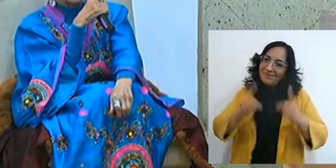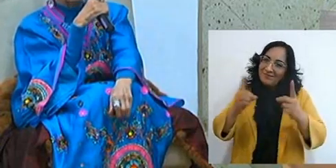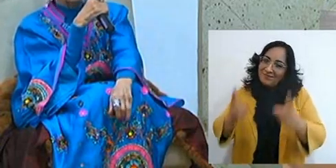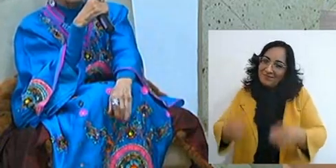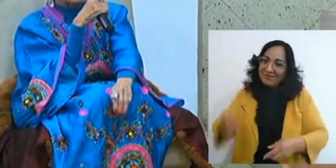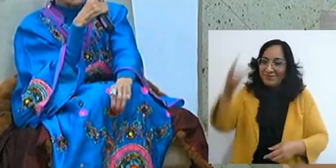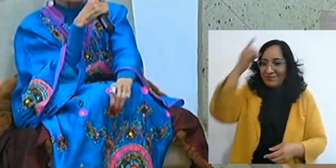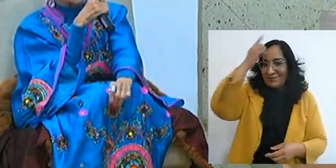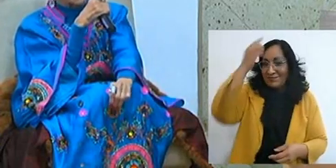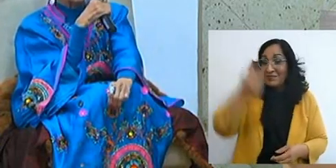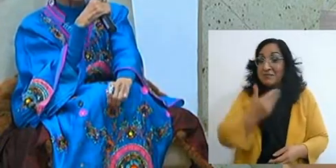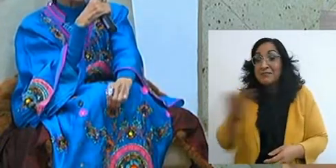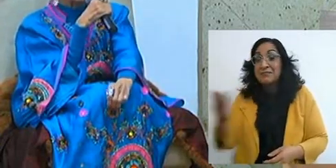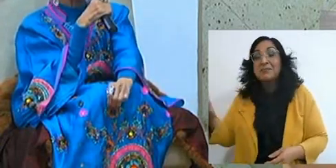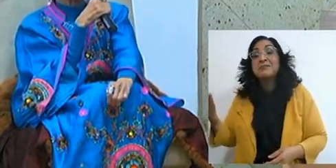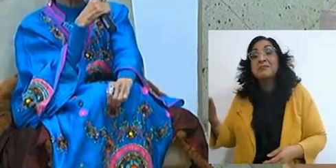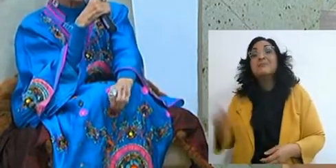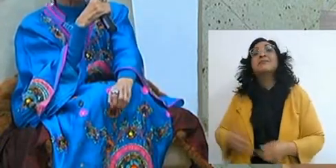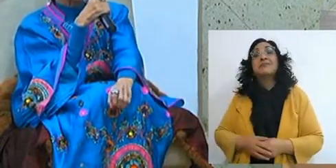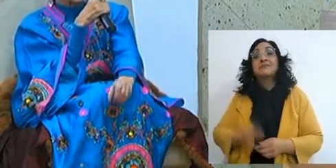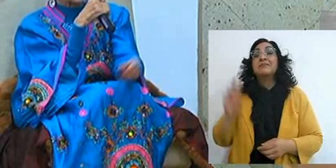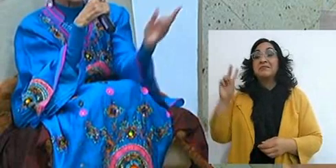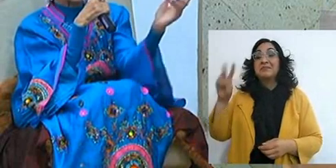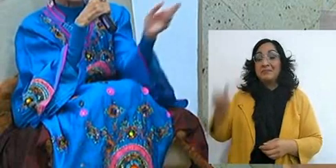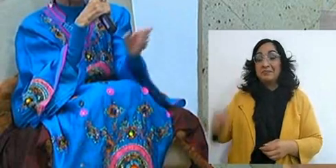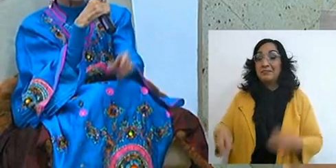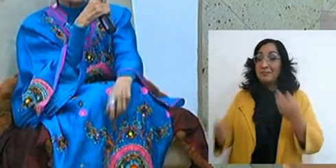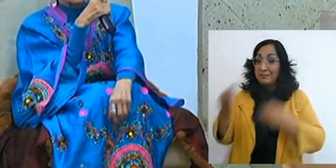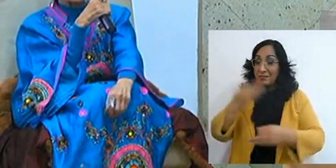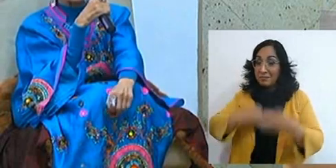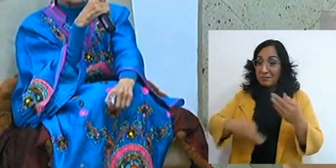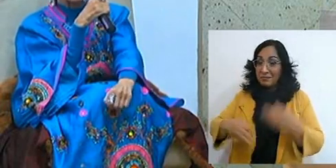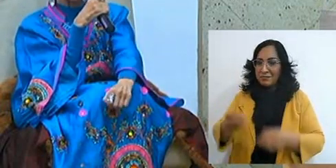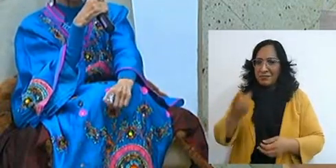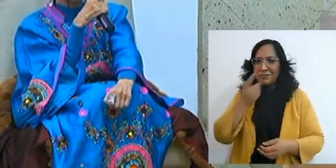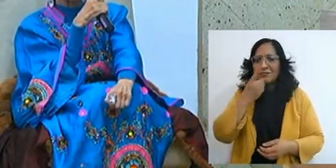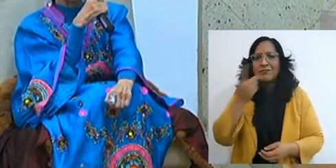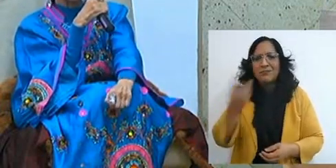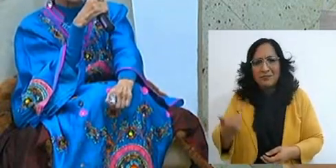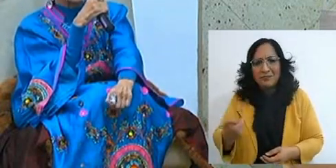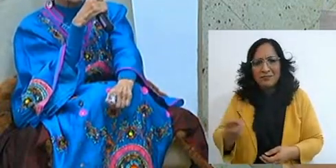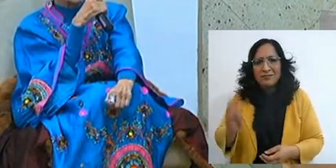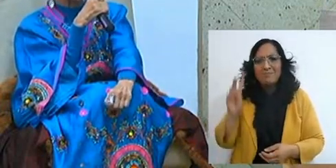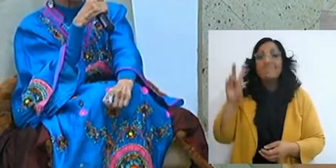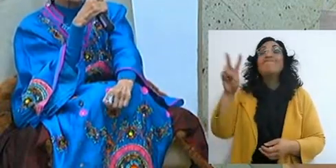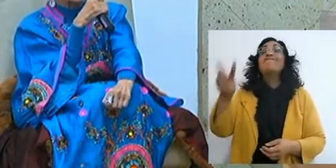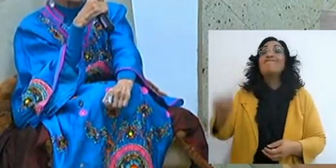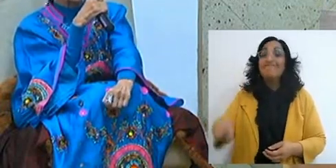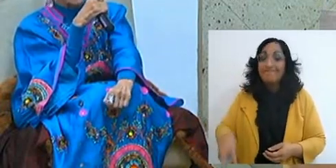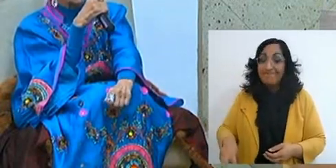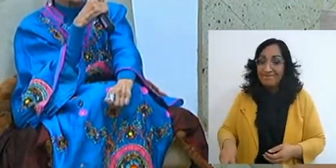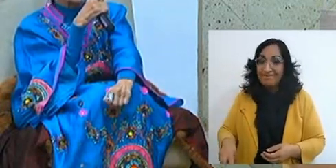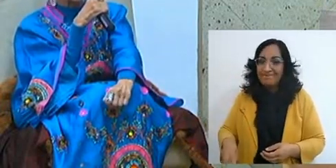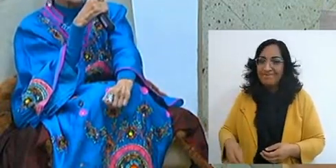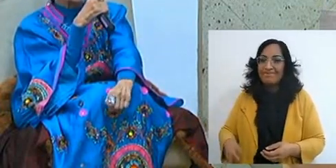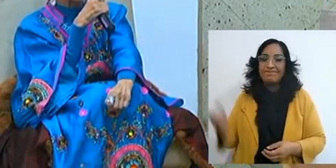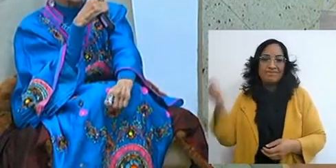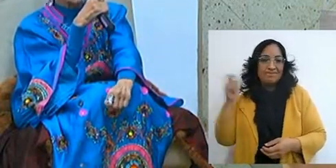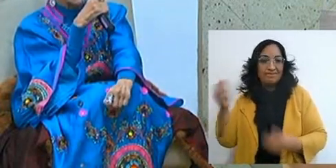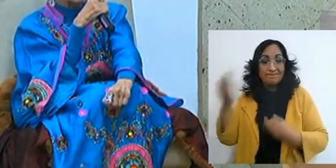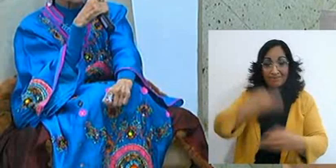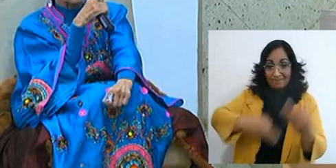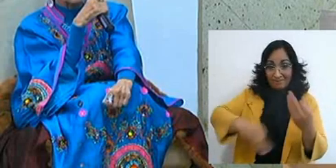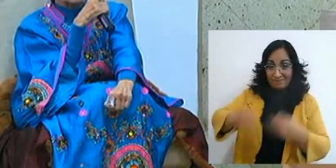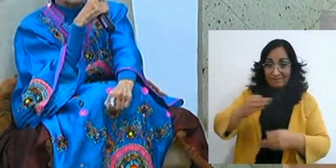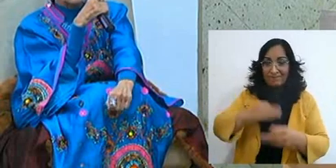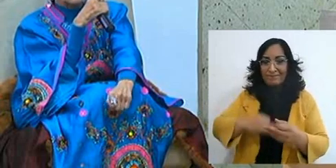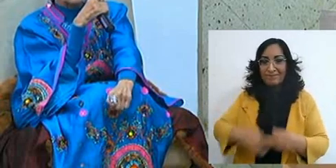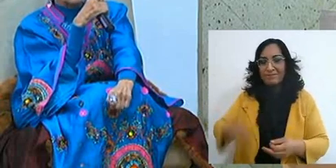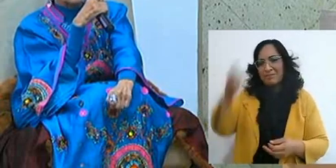And yes, indeed, all that he commented was true, until he turned to the Lord with a sincere heart,